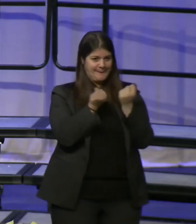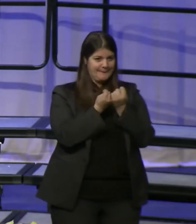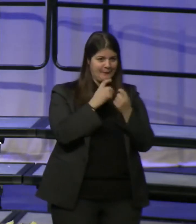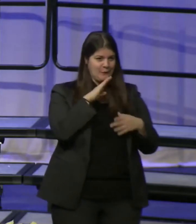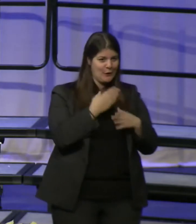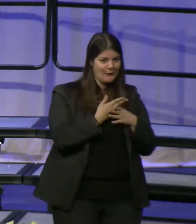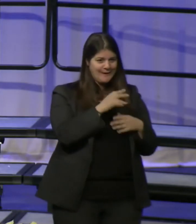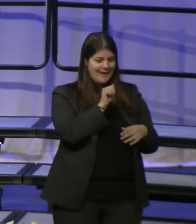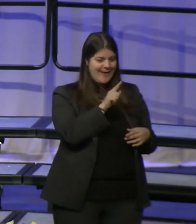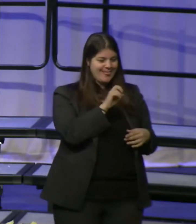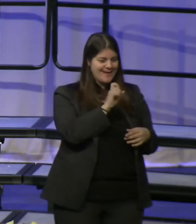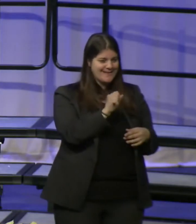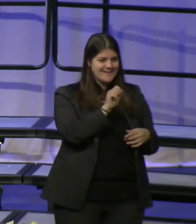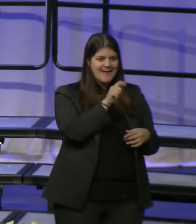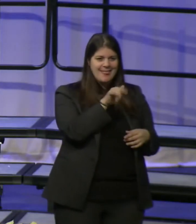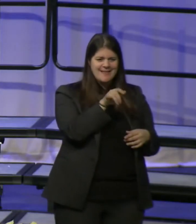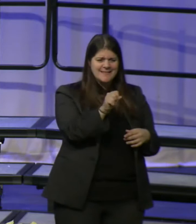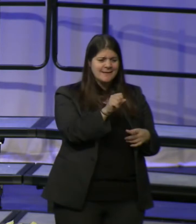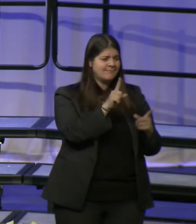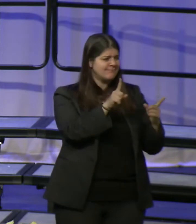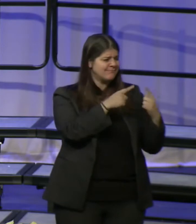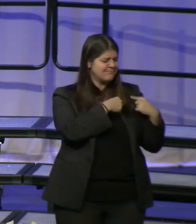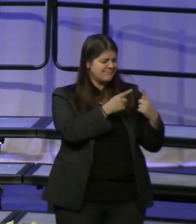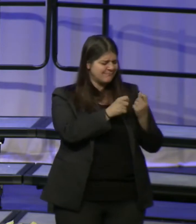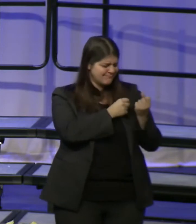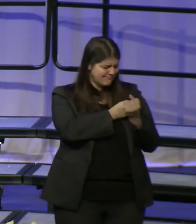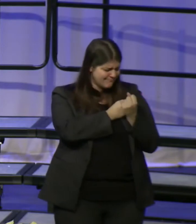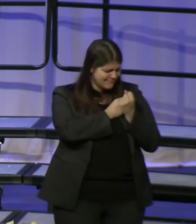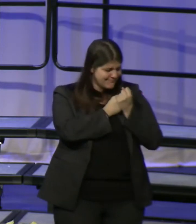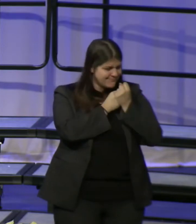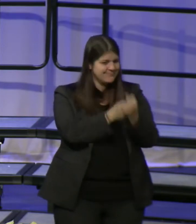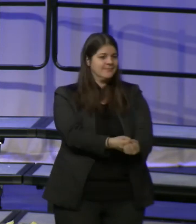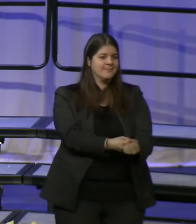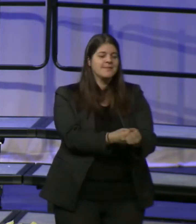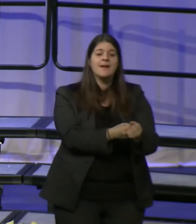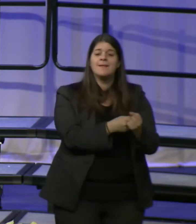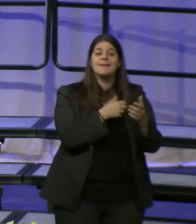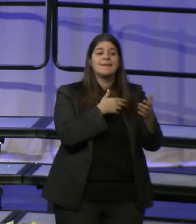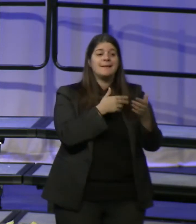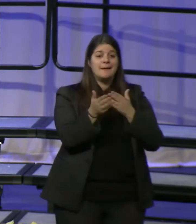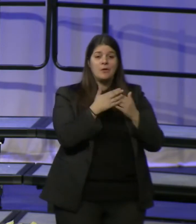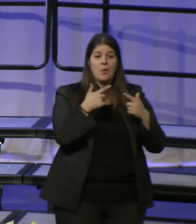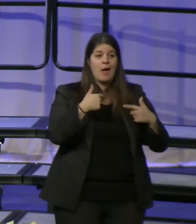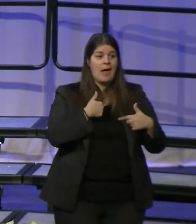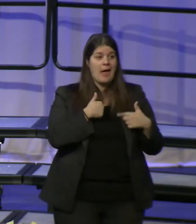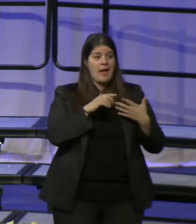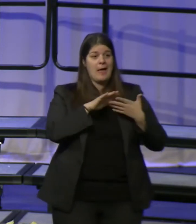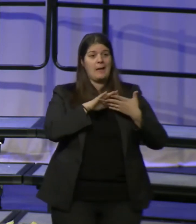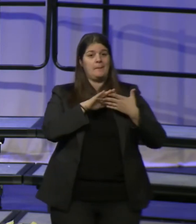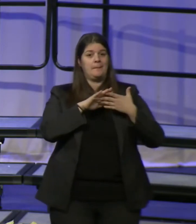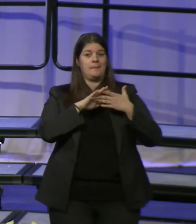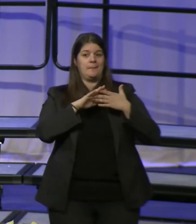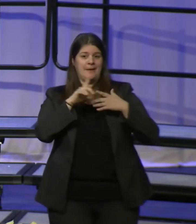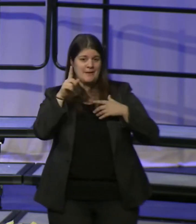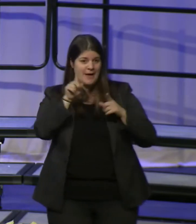who have been there for me unconditionally even as you grow to become fierce leaders of tomorrow.